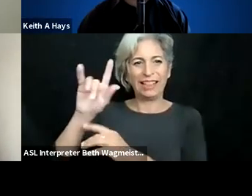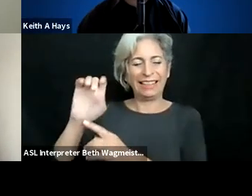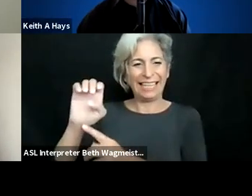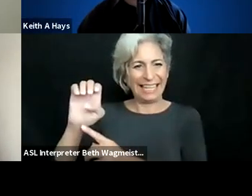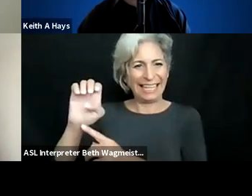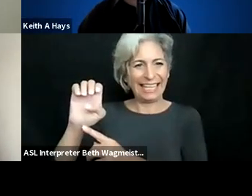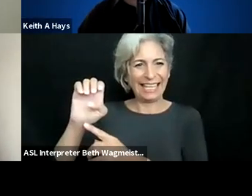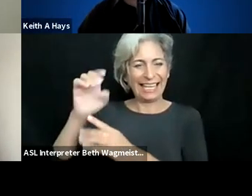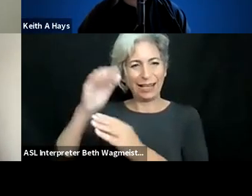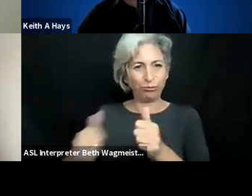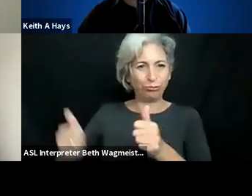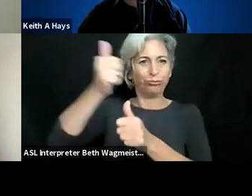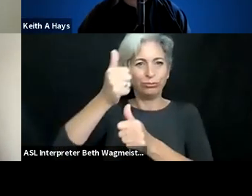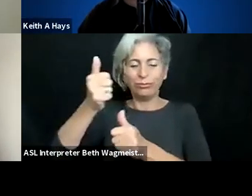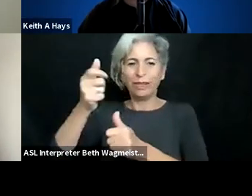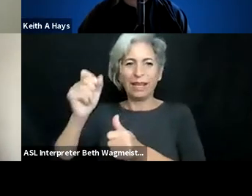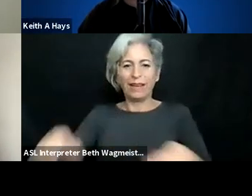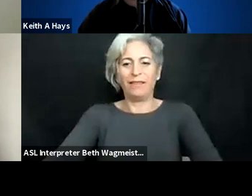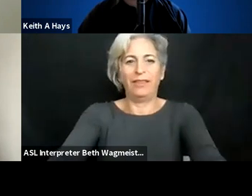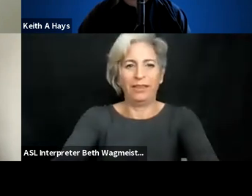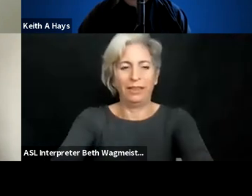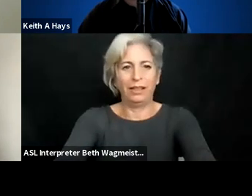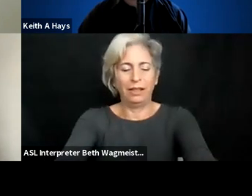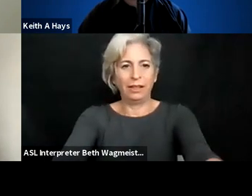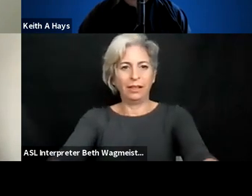Zúñiga? >> KRISTINE FRANCE ZÚÑIGA: Hi,